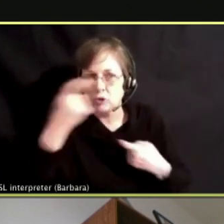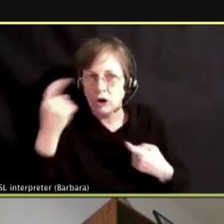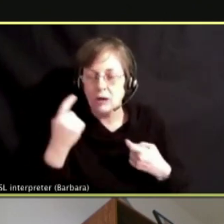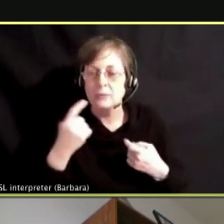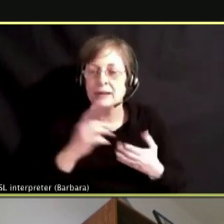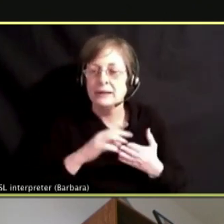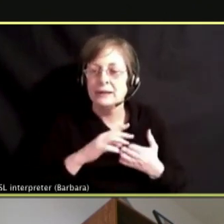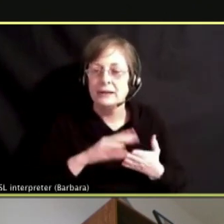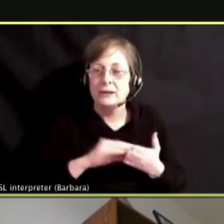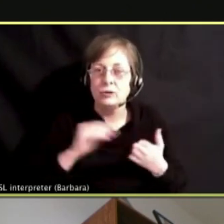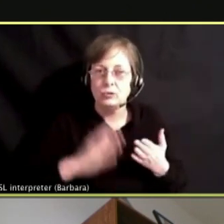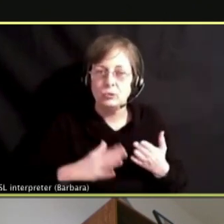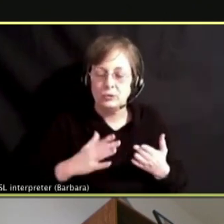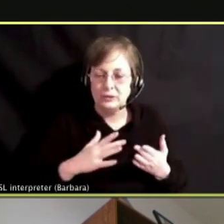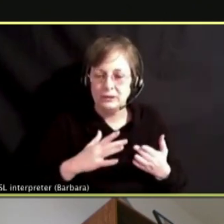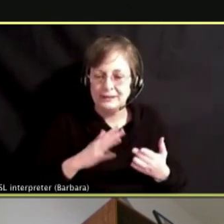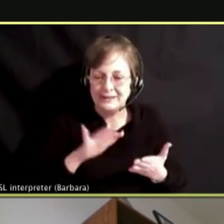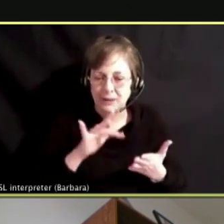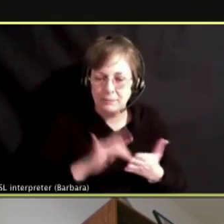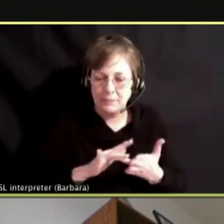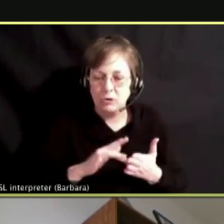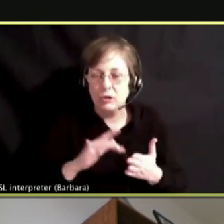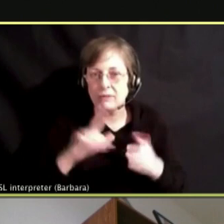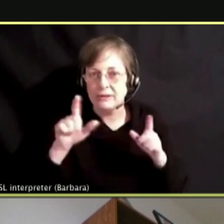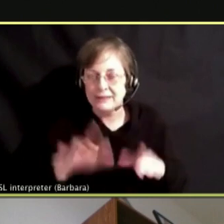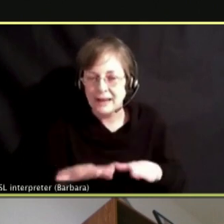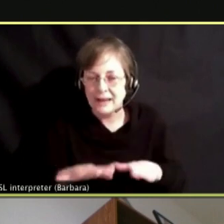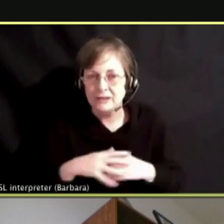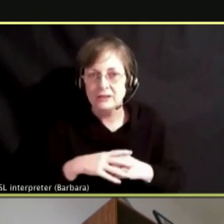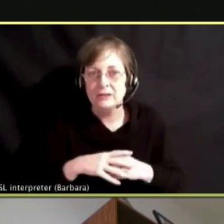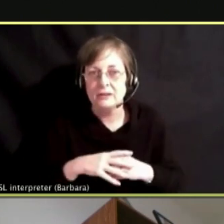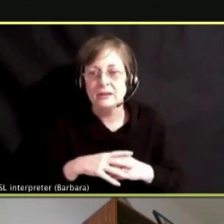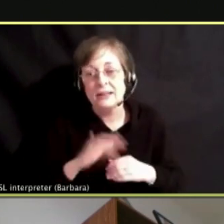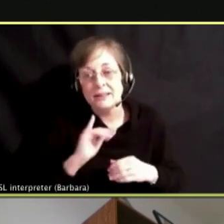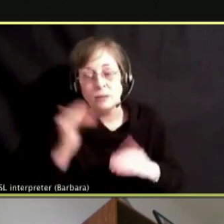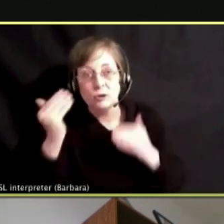I'M TALKING FROM THE PERSPECTIVE OF YOUTH OR EVEN ADULTS COULD HAVING A ROUGH DAY AT WORK.